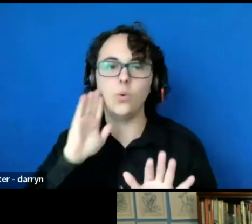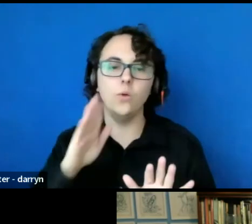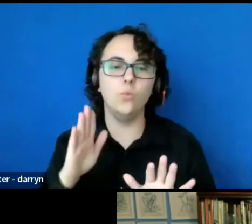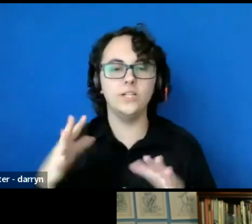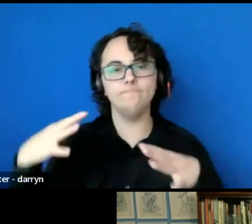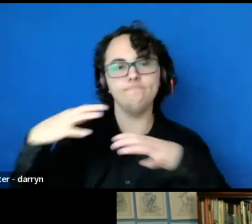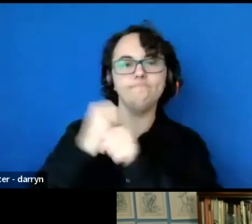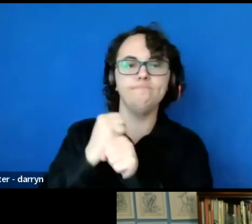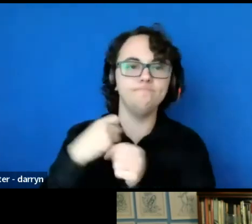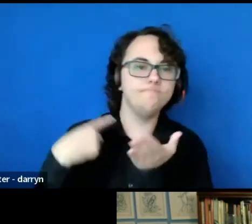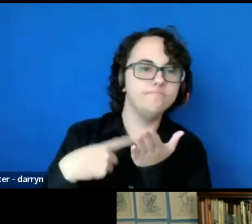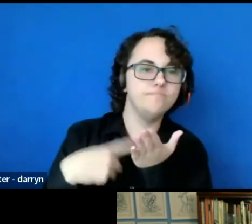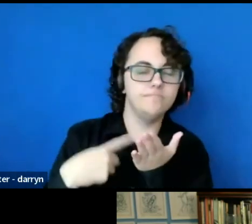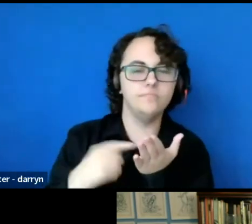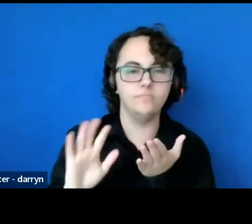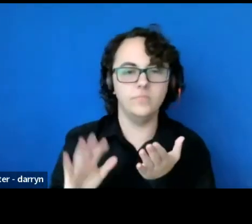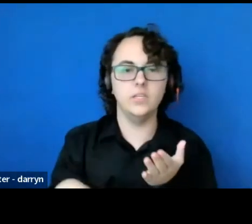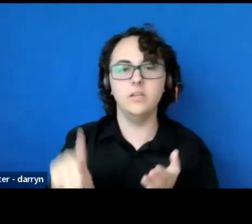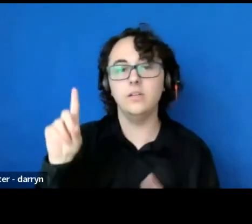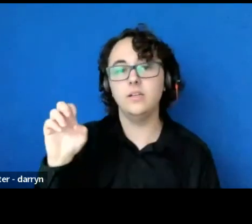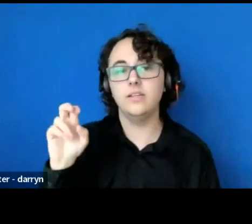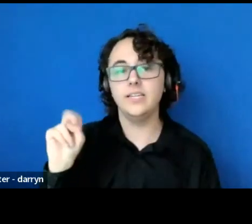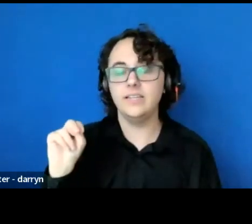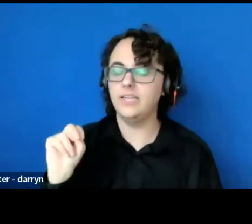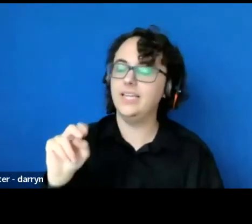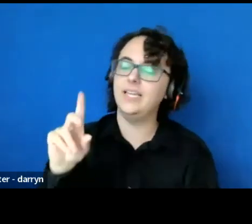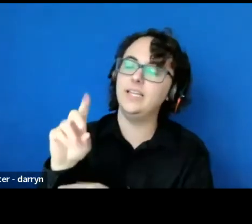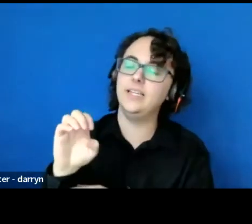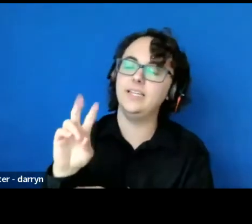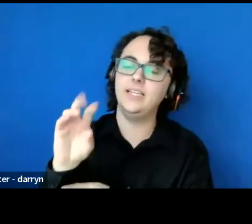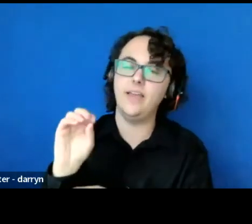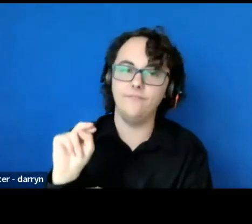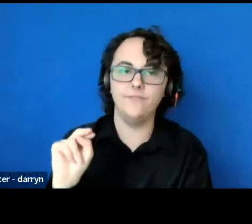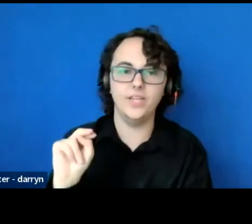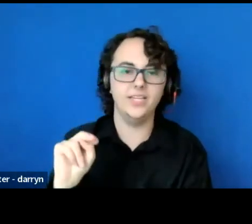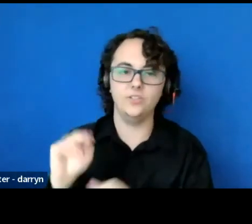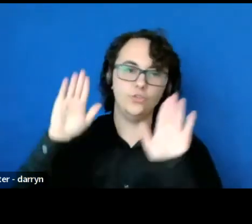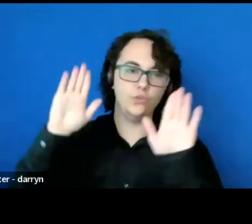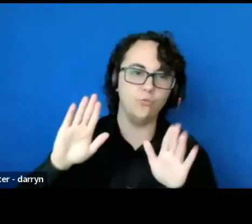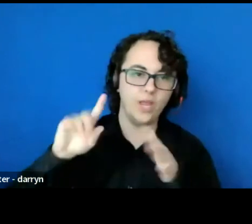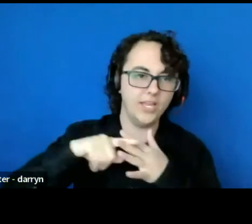Devon has done a great kickoff. I'm gonna go a little bit more into depth,